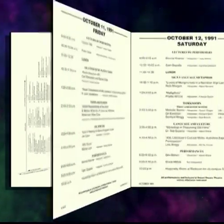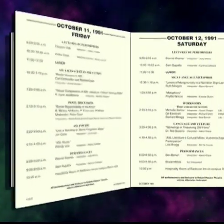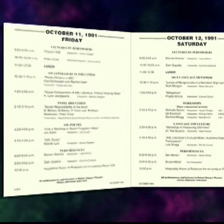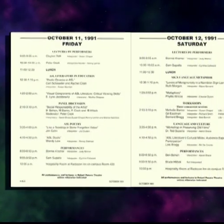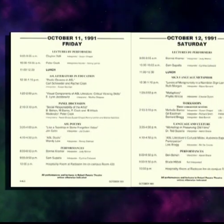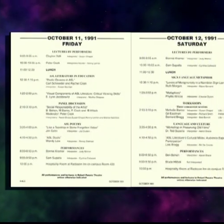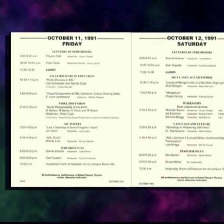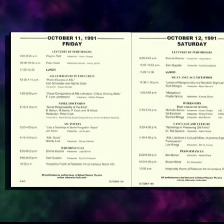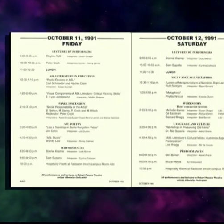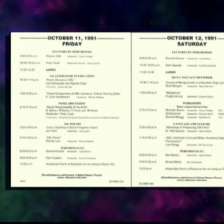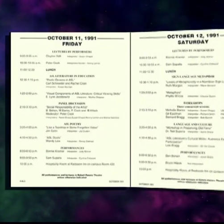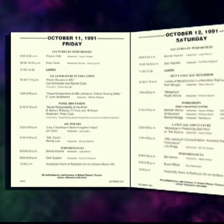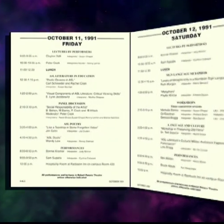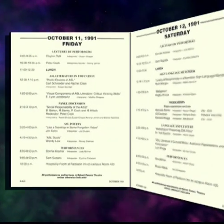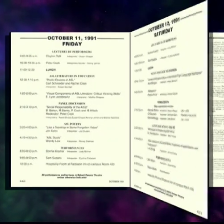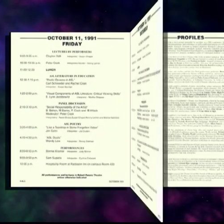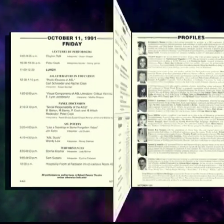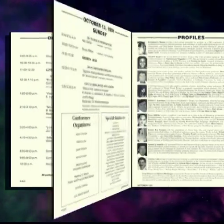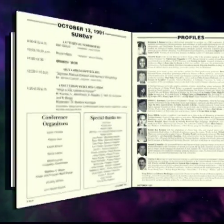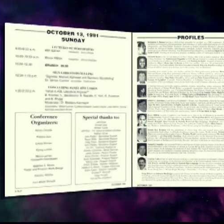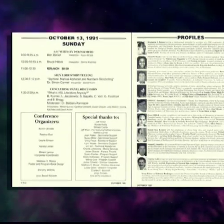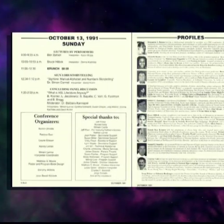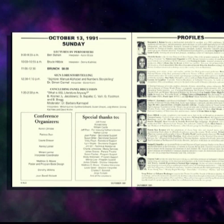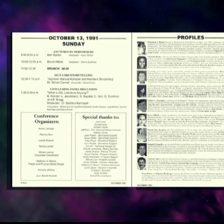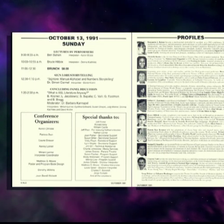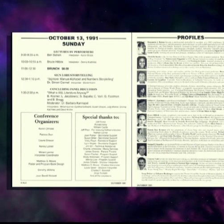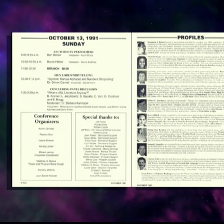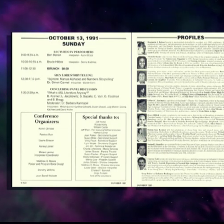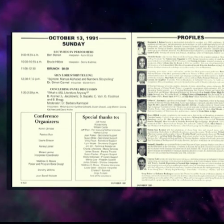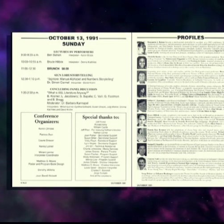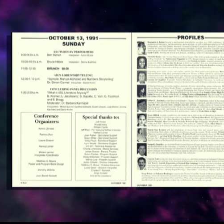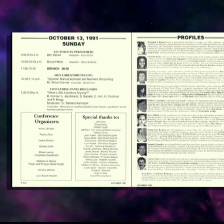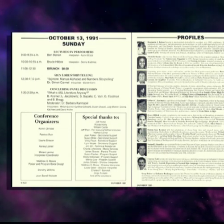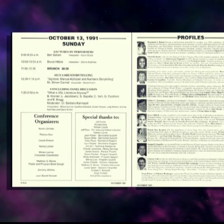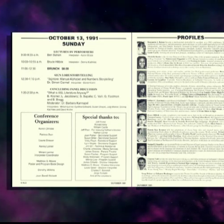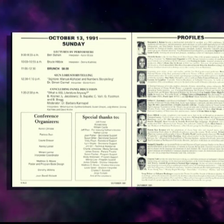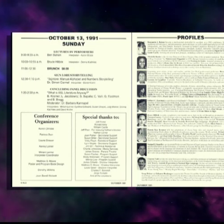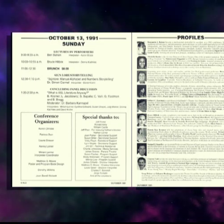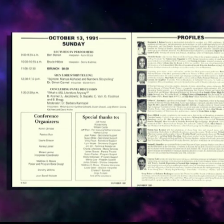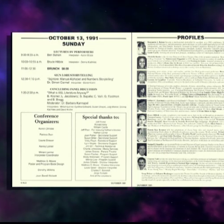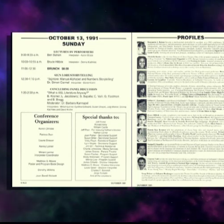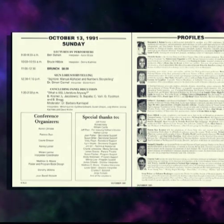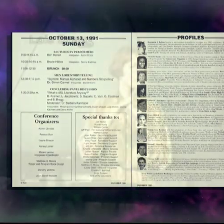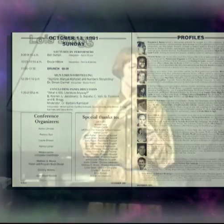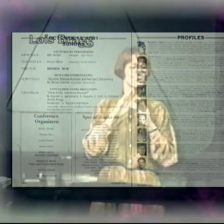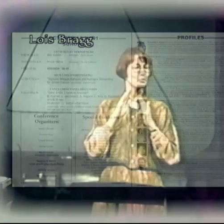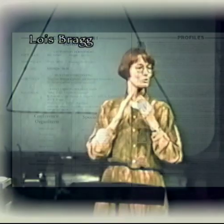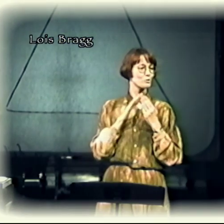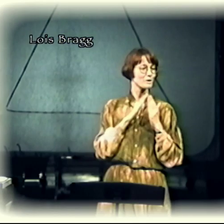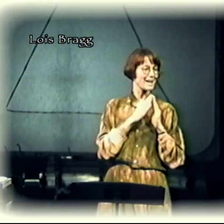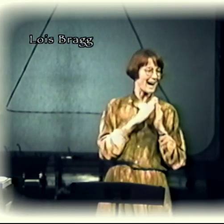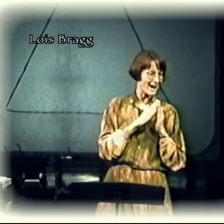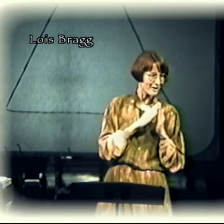There should be performances but also discussions and panels and lectures.